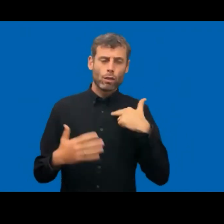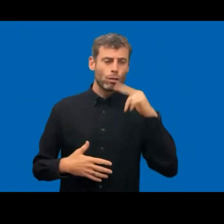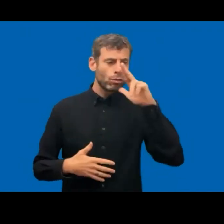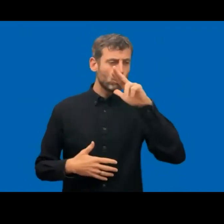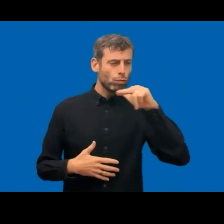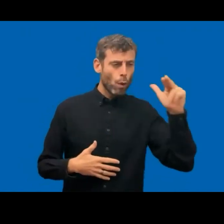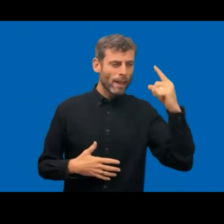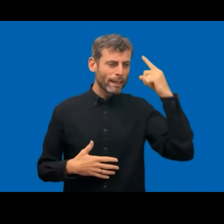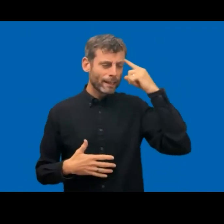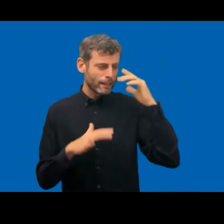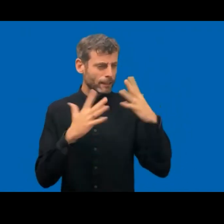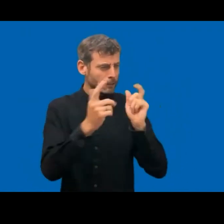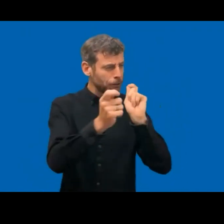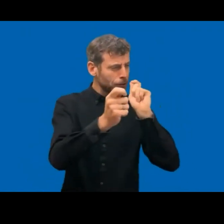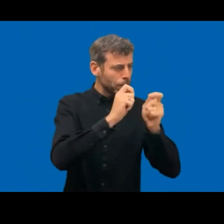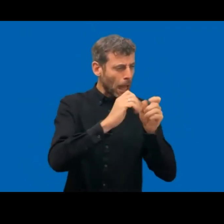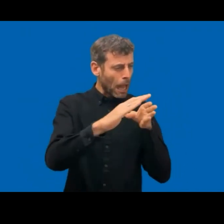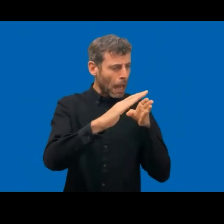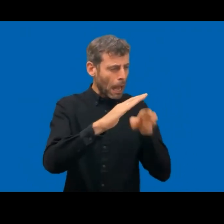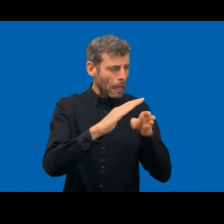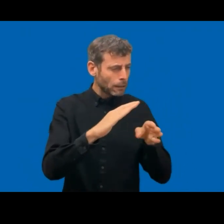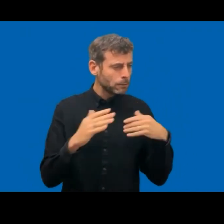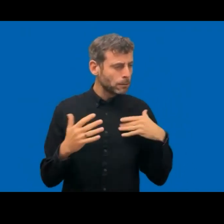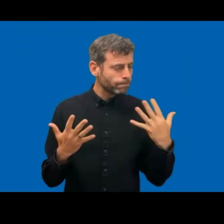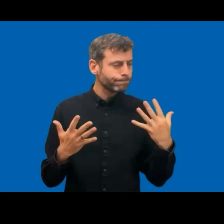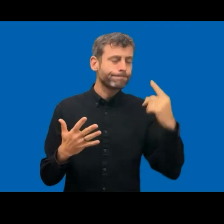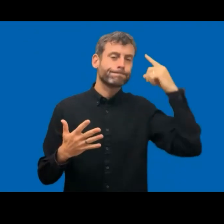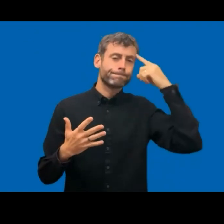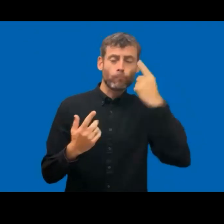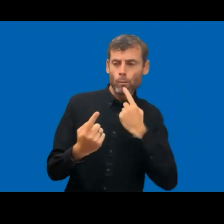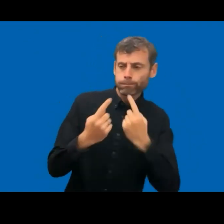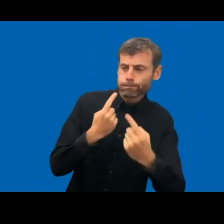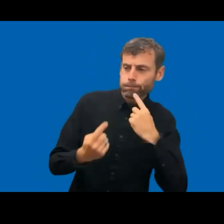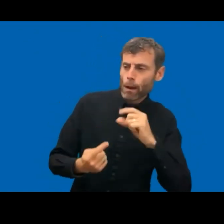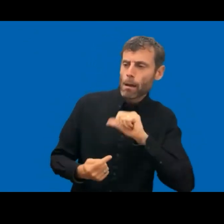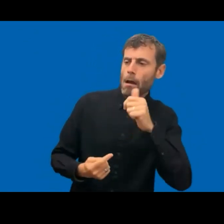a lot about the work you have been doing and we have also looked at the reports that you